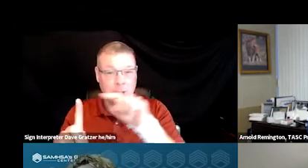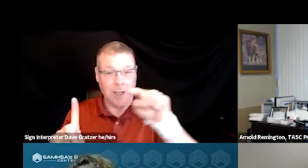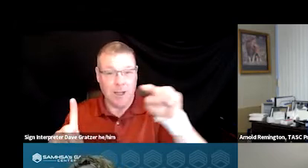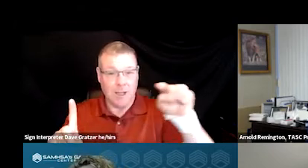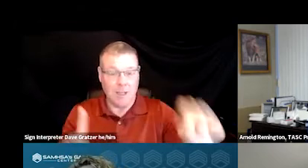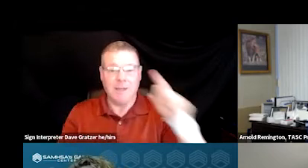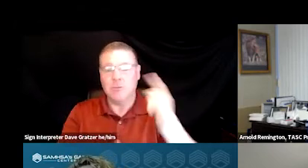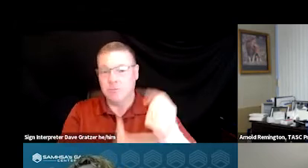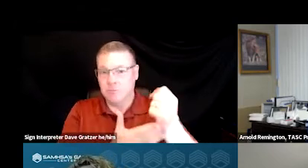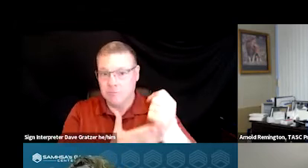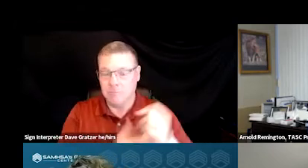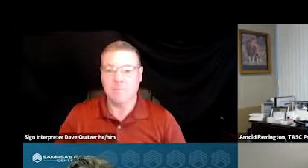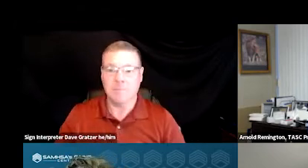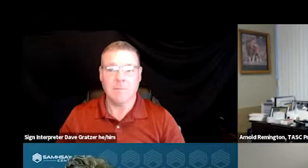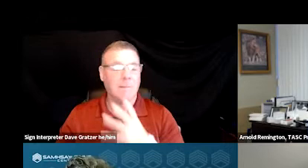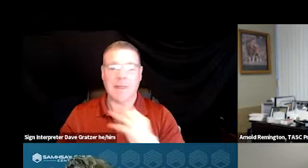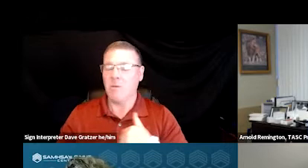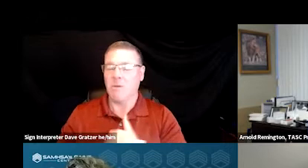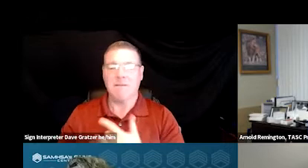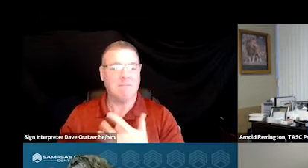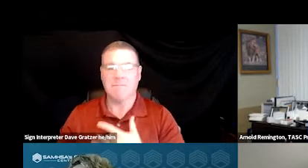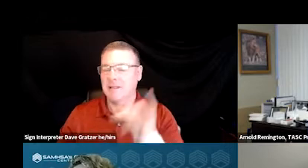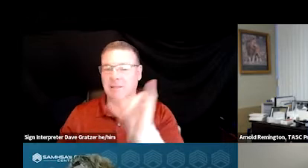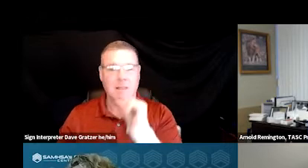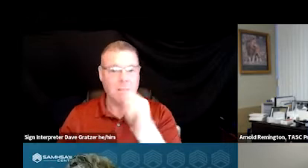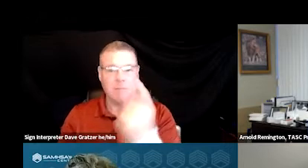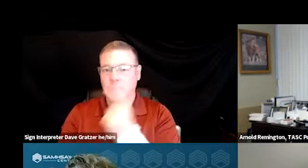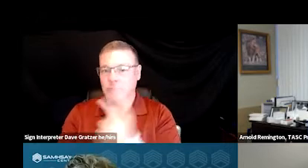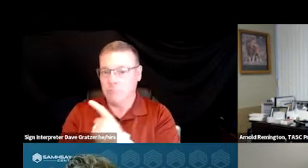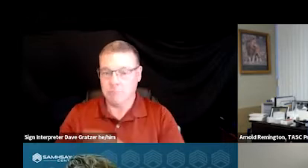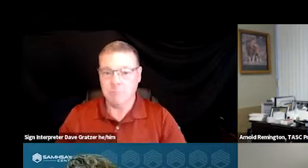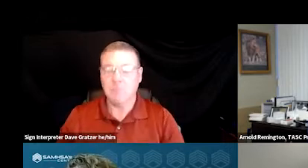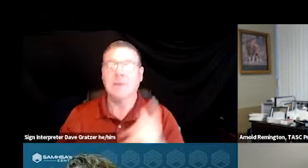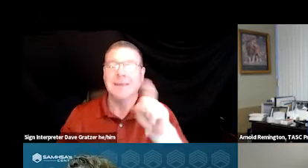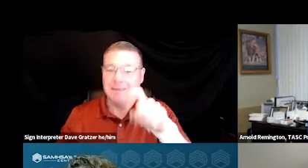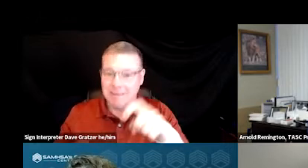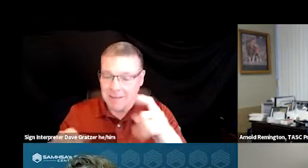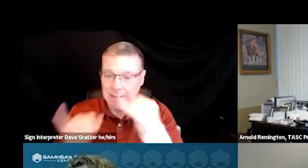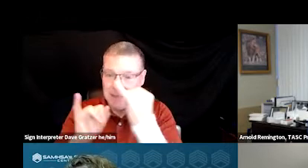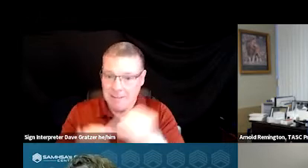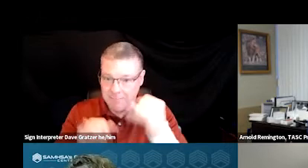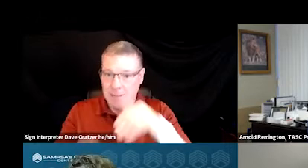And we just felt that that was not okay. We needed individuals to be treated here in their community,